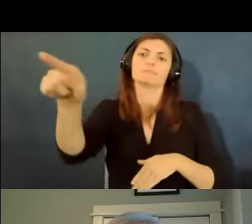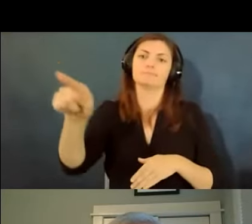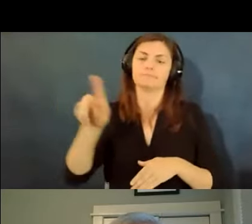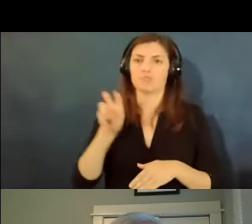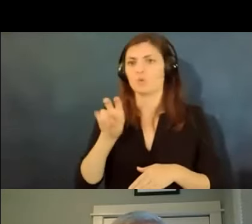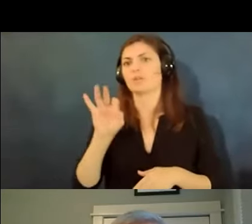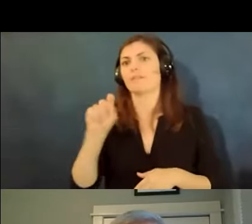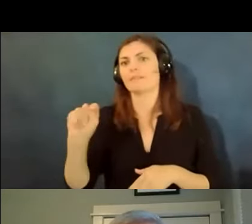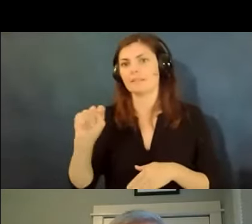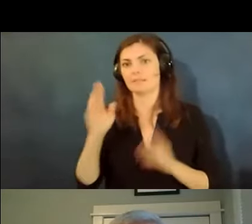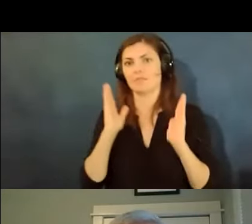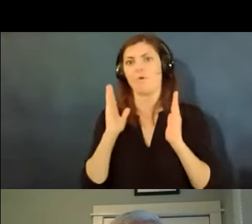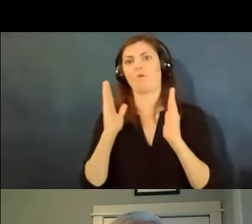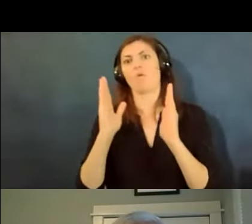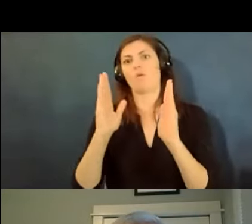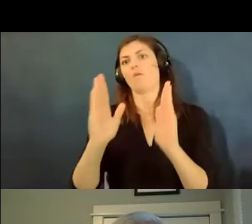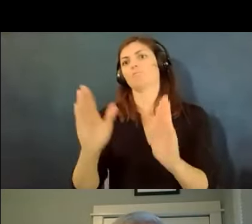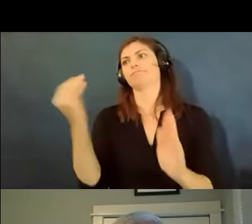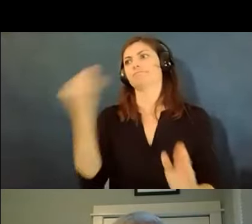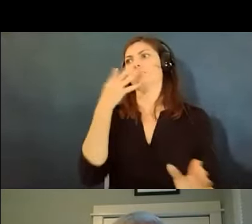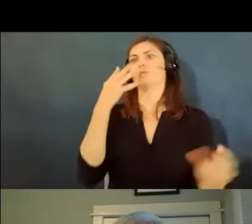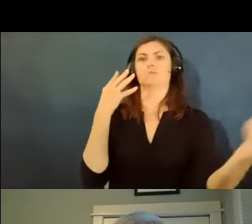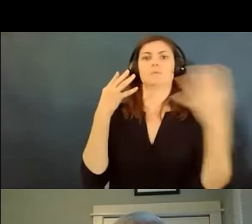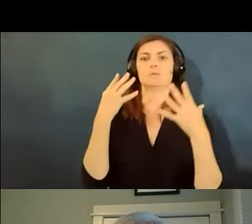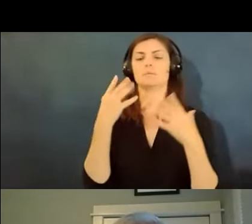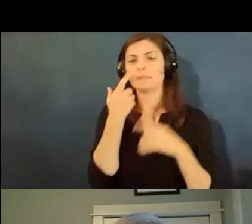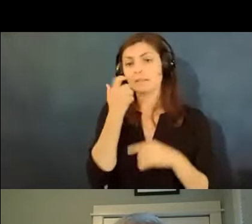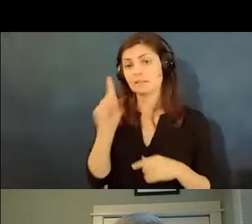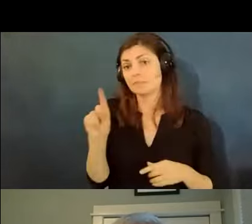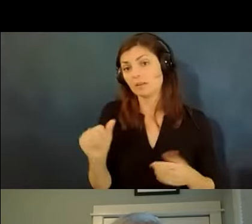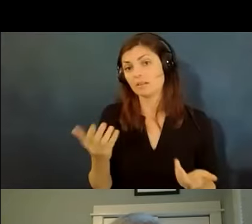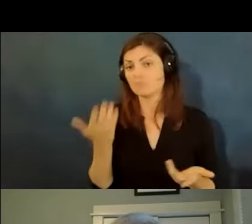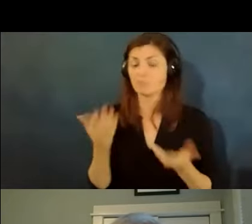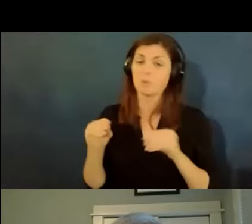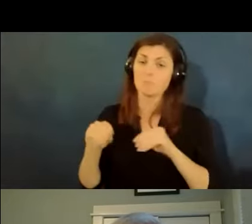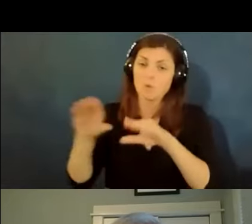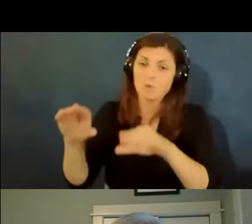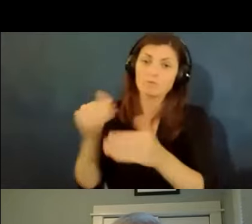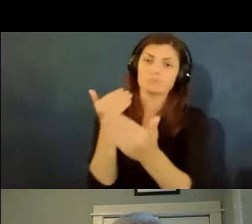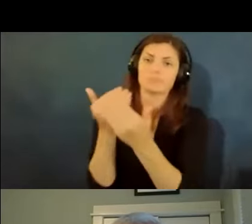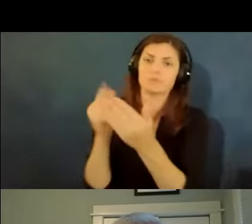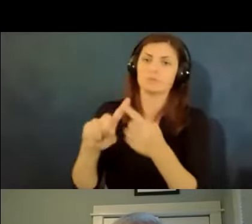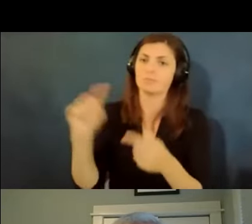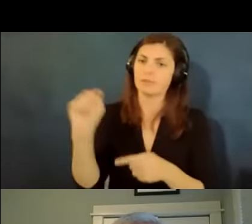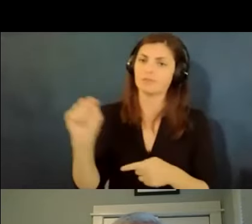of corridor several times a day because of their disability disinfection policies hygiene policies